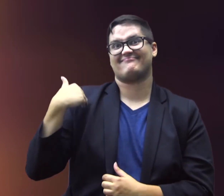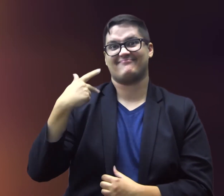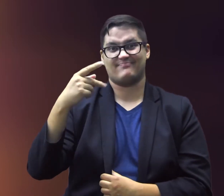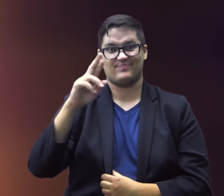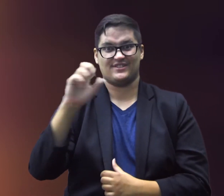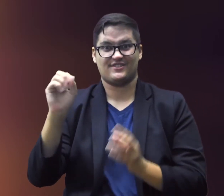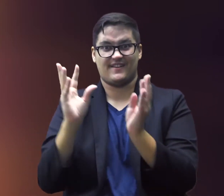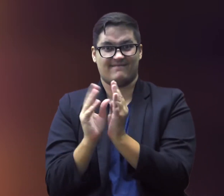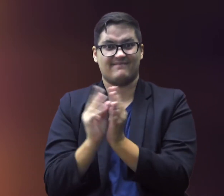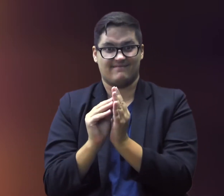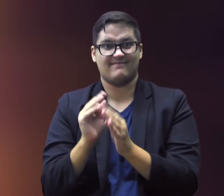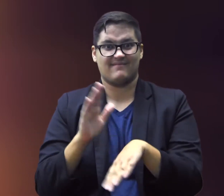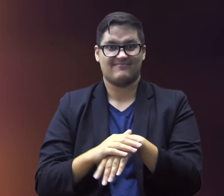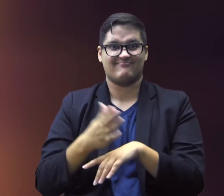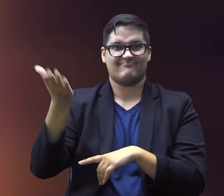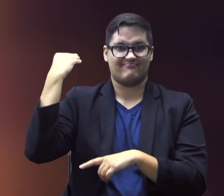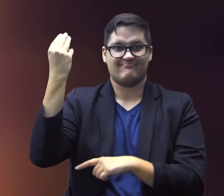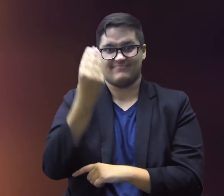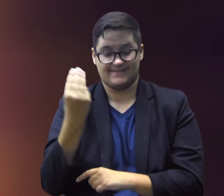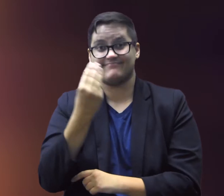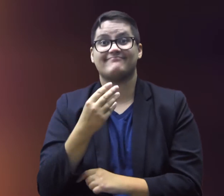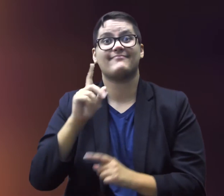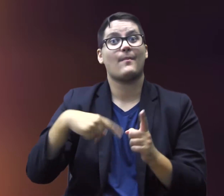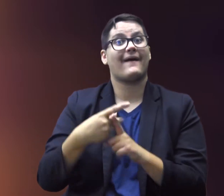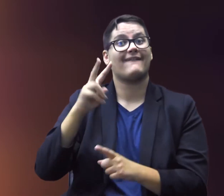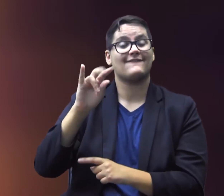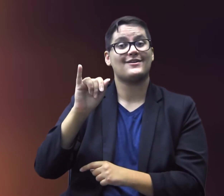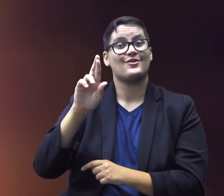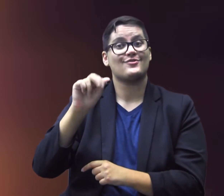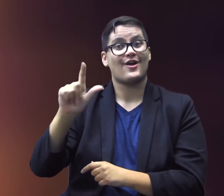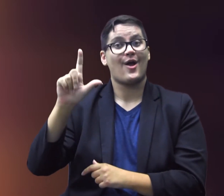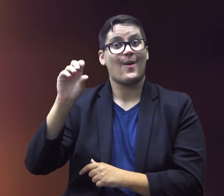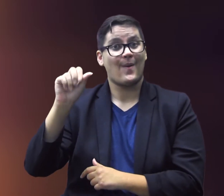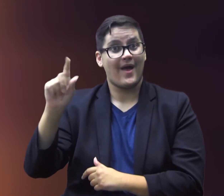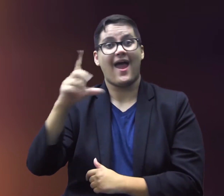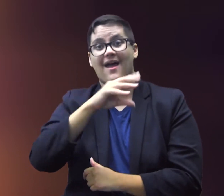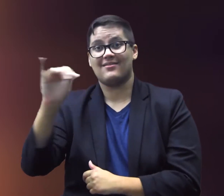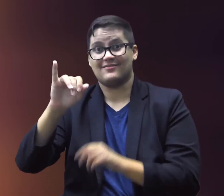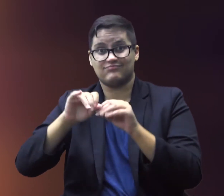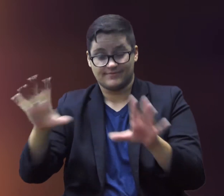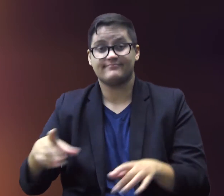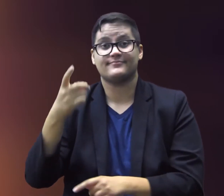At a press conference on Monday about viral load and infectiousness,